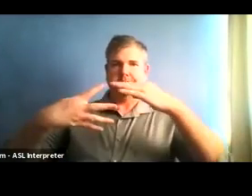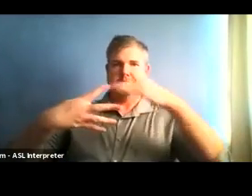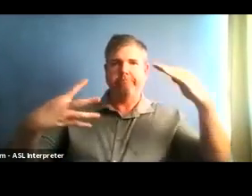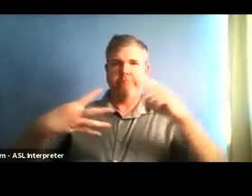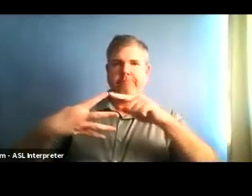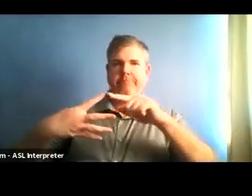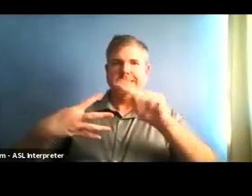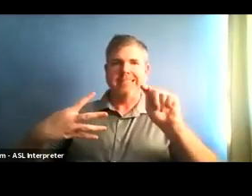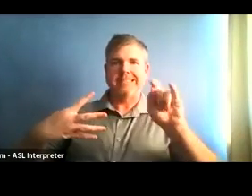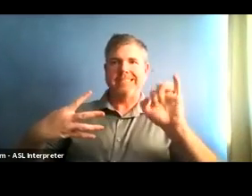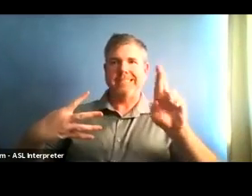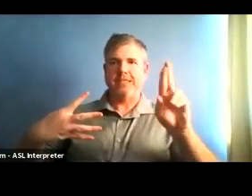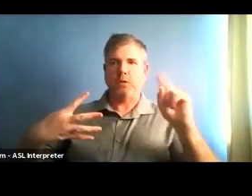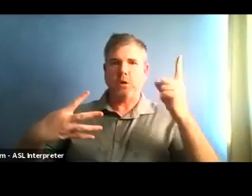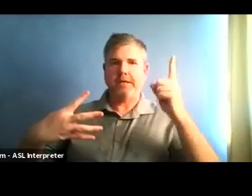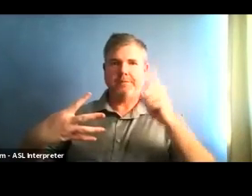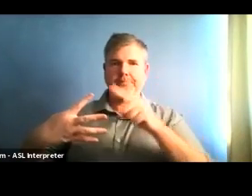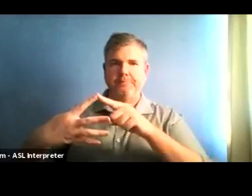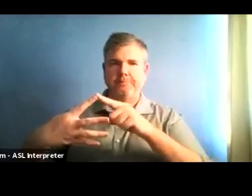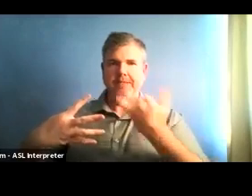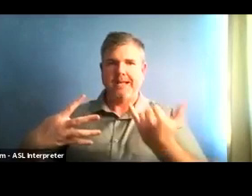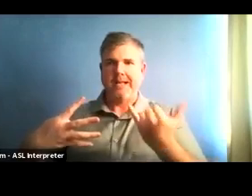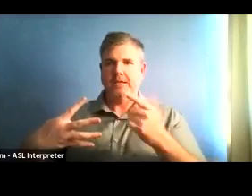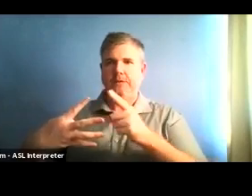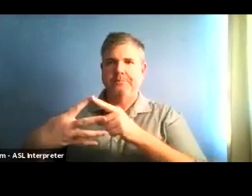The state uses two metrics in assigning